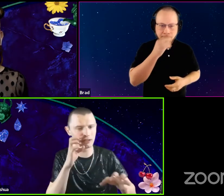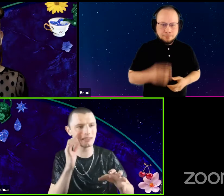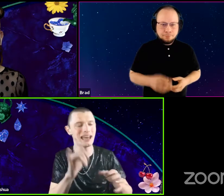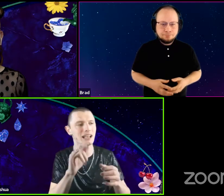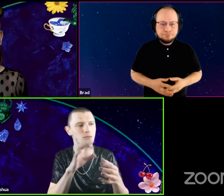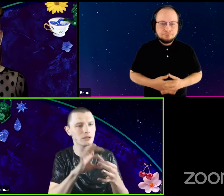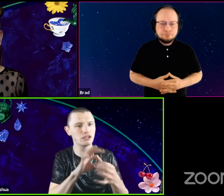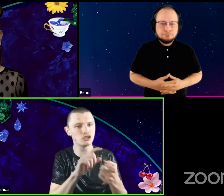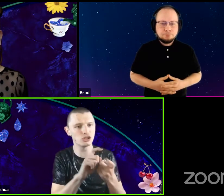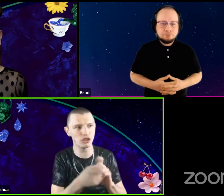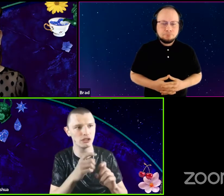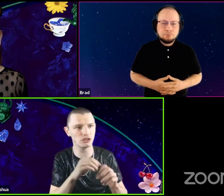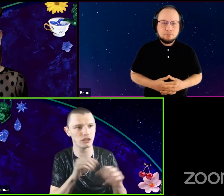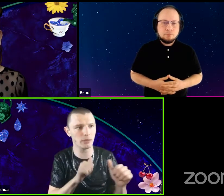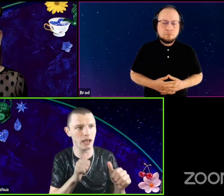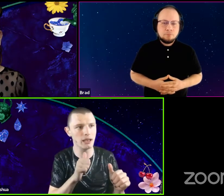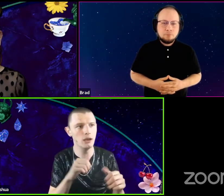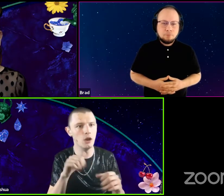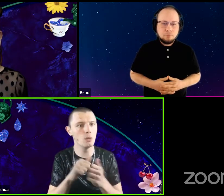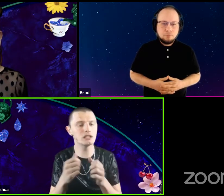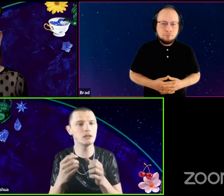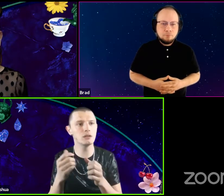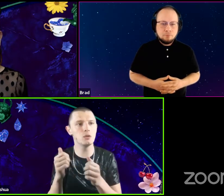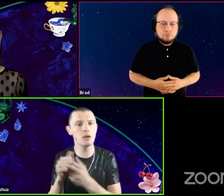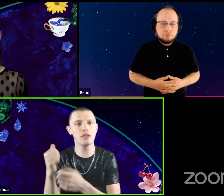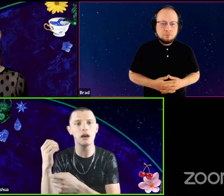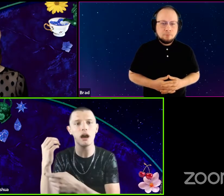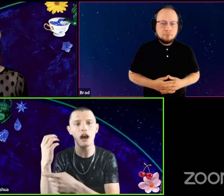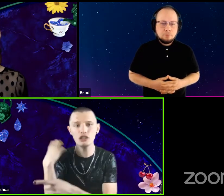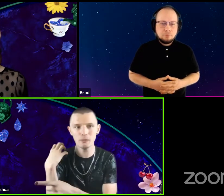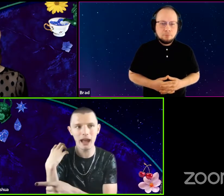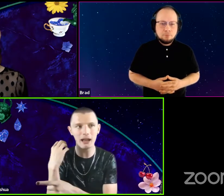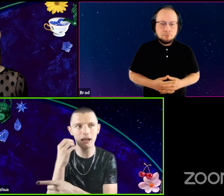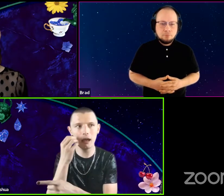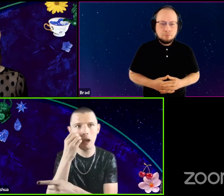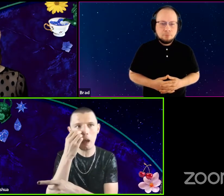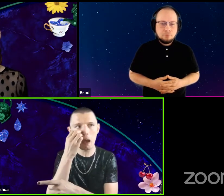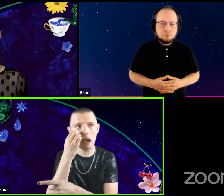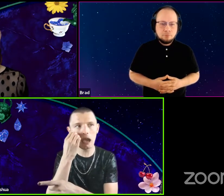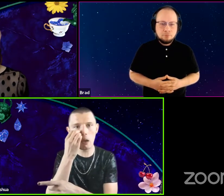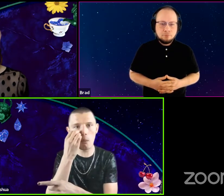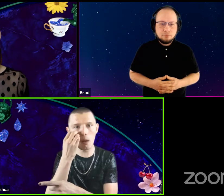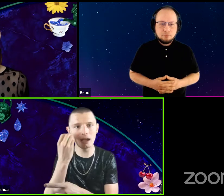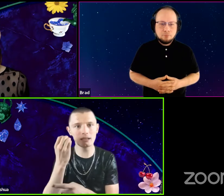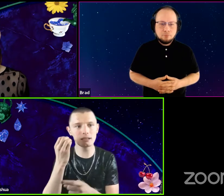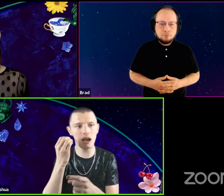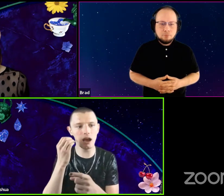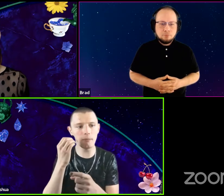I said that relationship changed in the play. Which with Hunchback. It was,